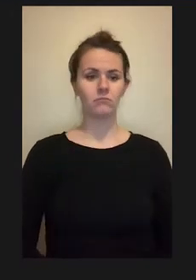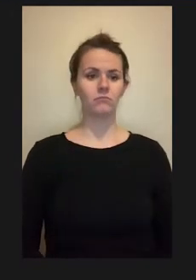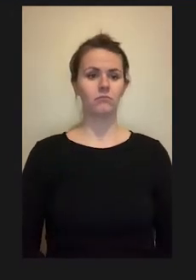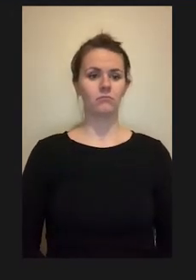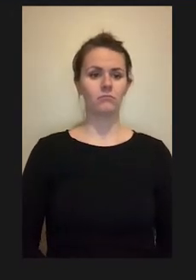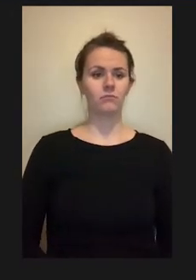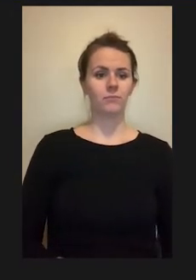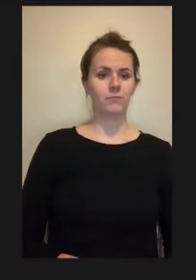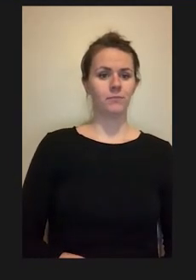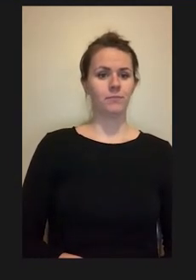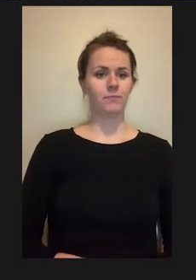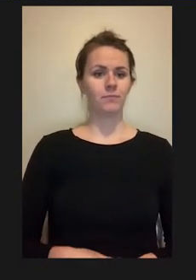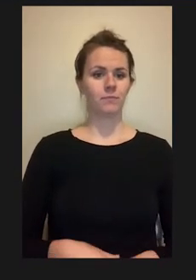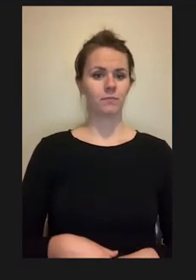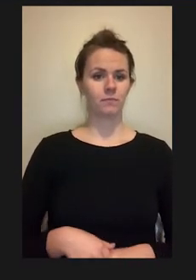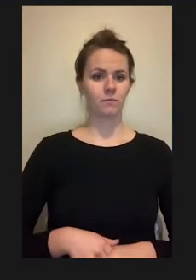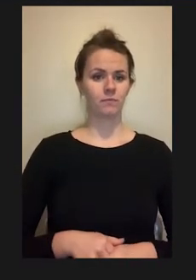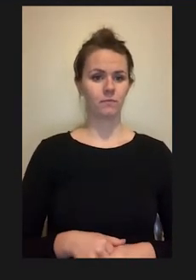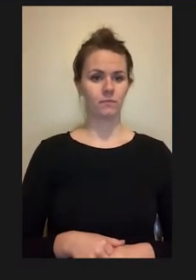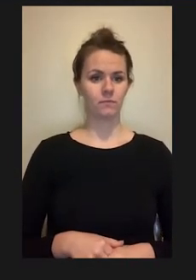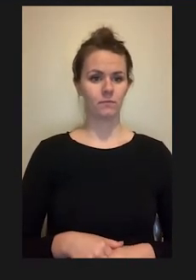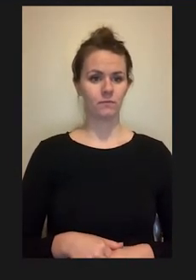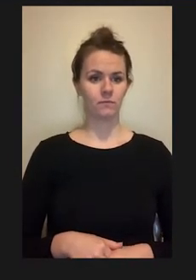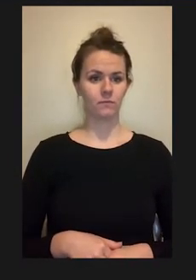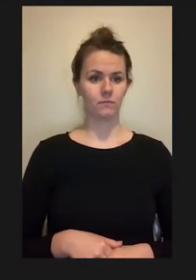In terms of performing